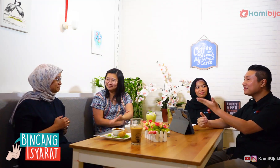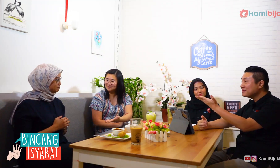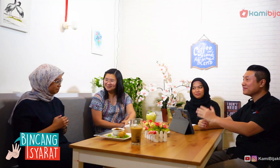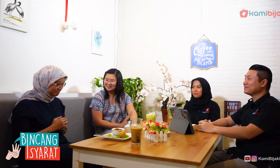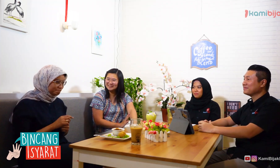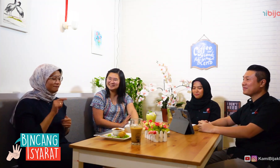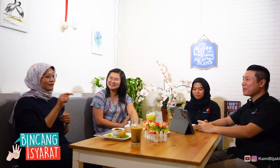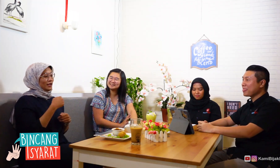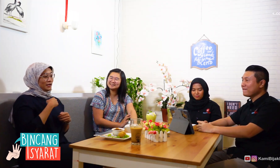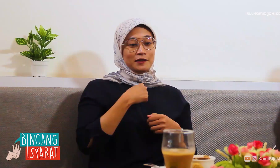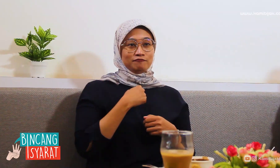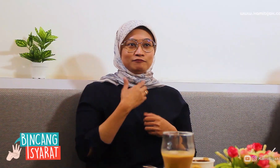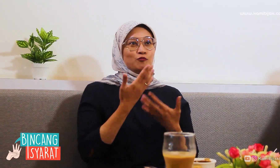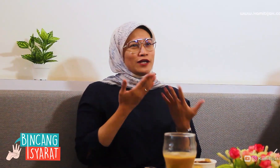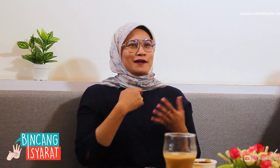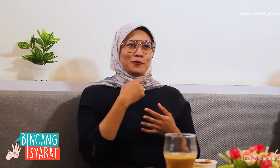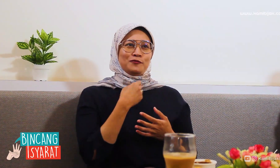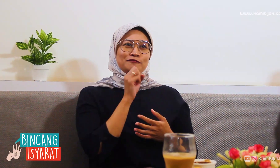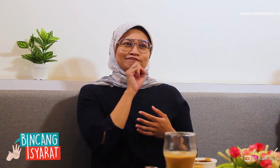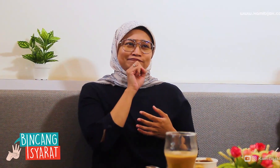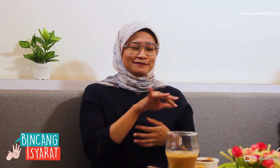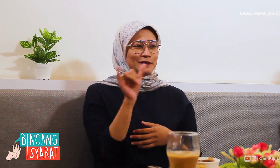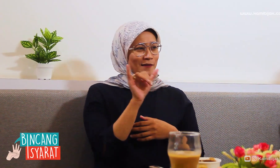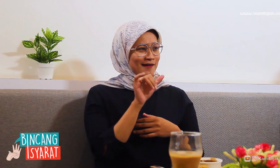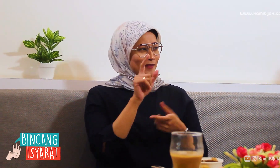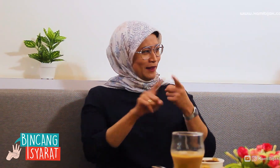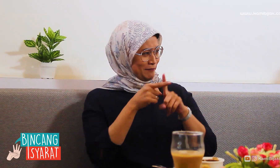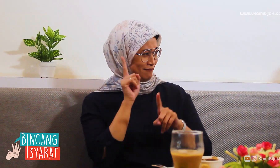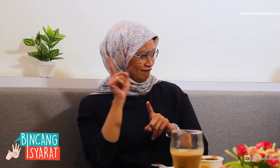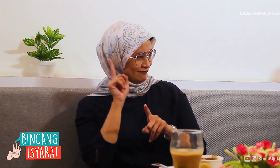And you? This message is for Hearing person.